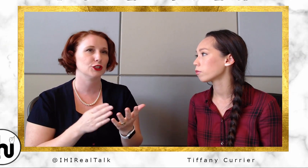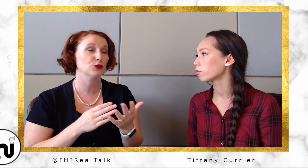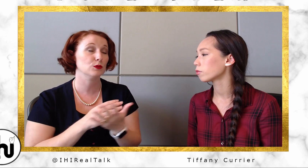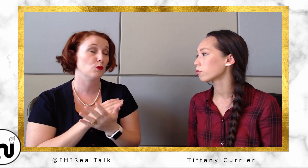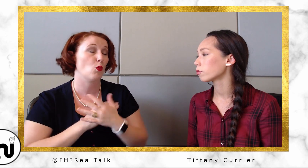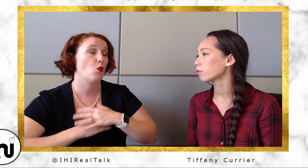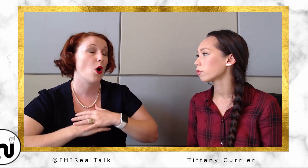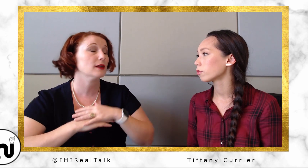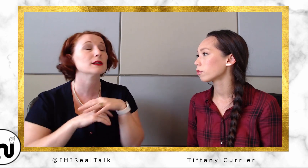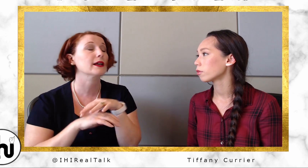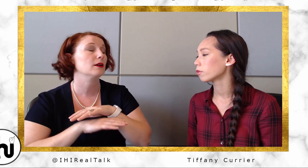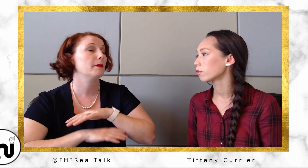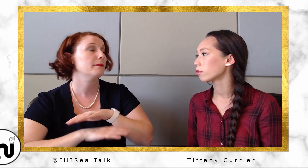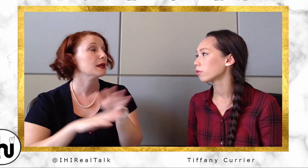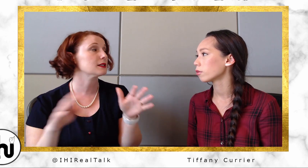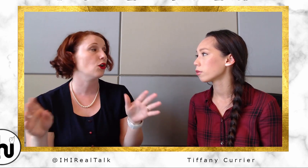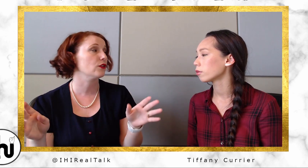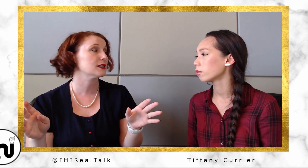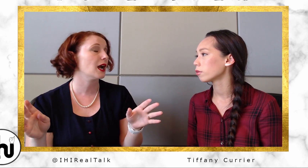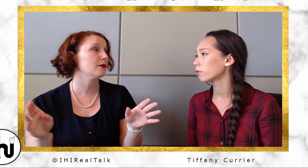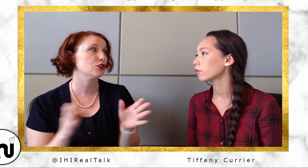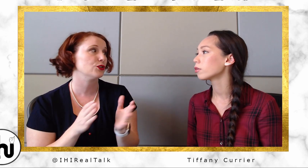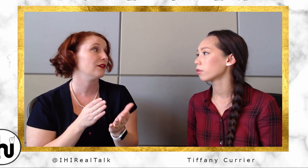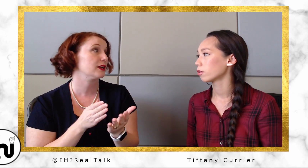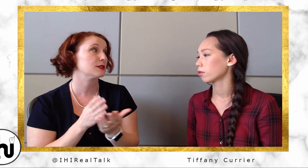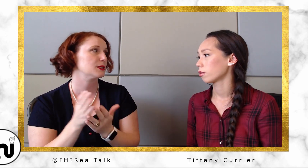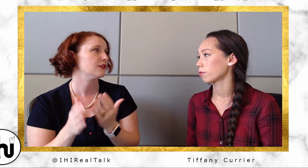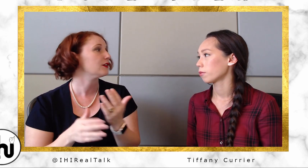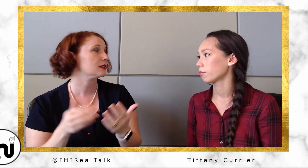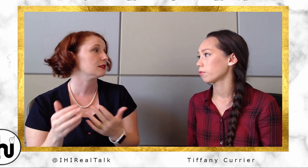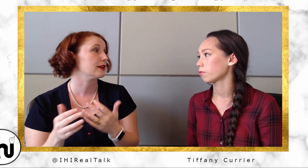do you want like a mix all the time or do you have like a specific like genre?